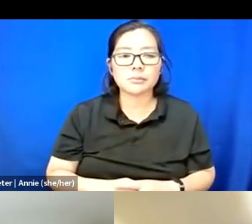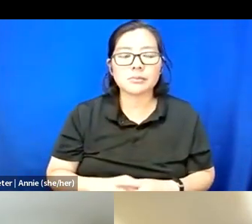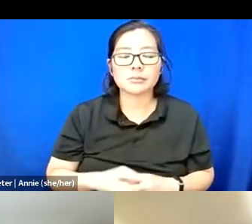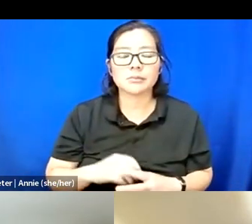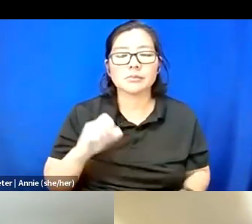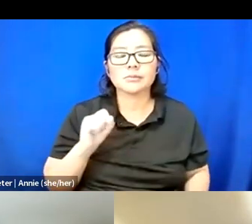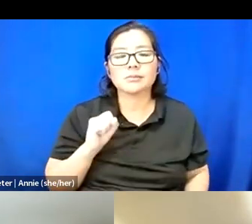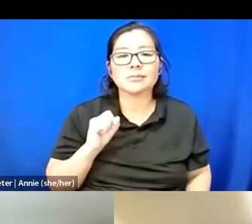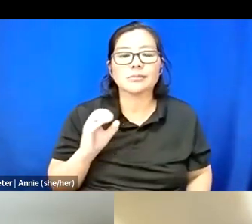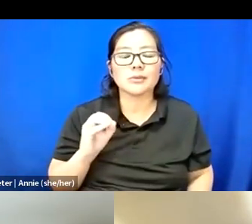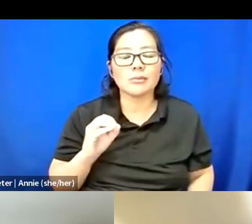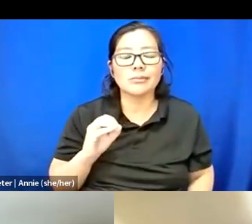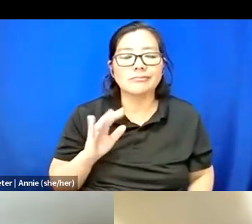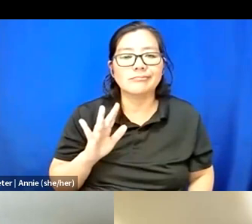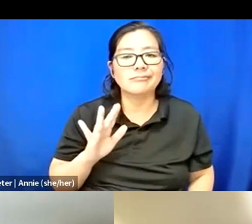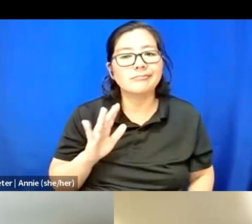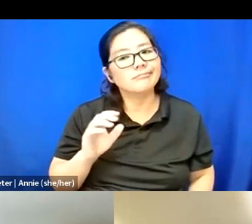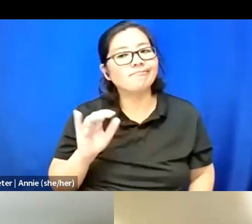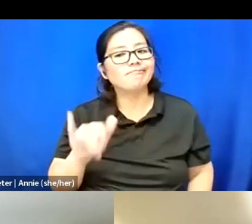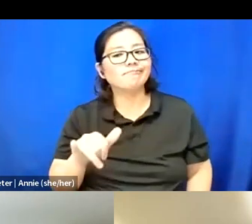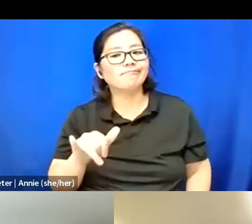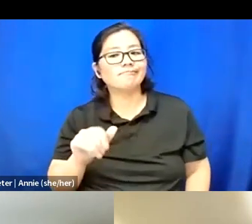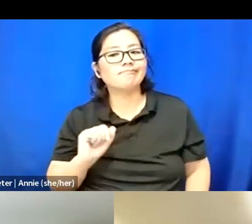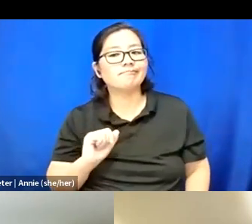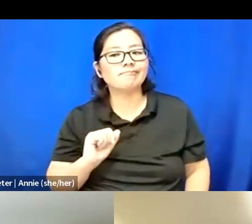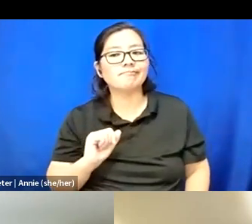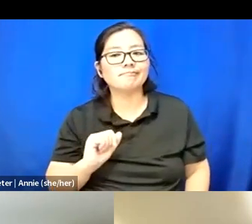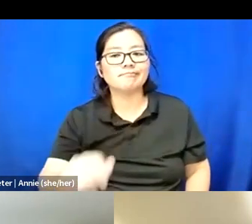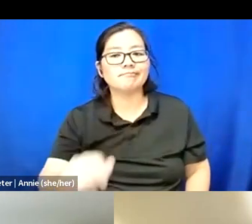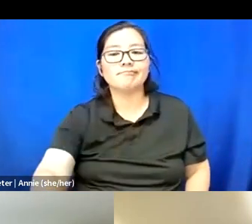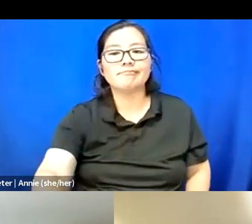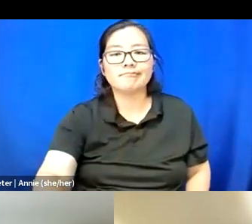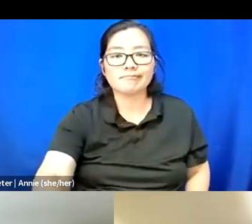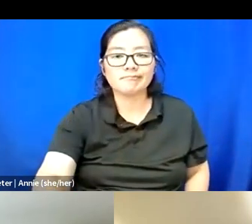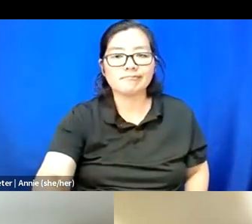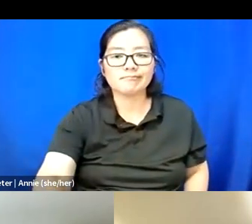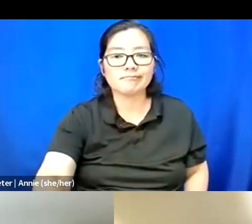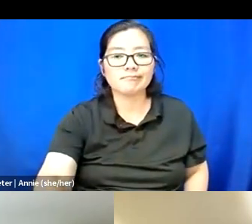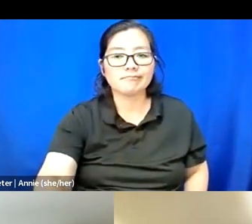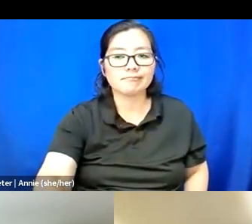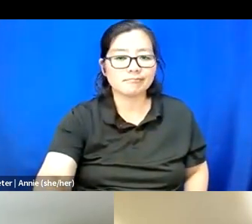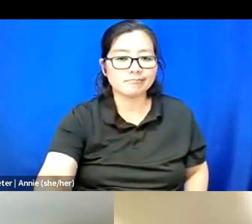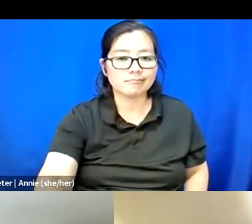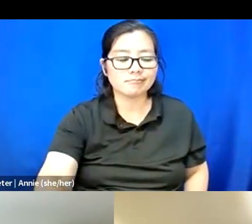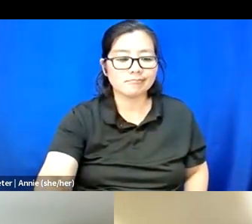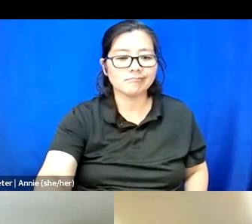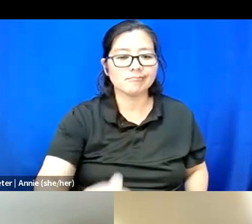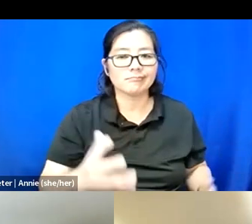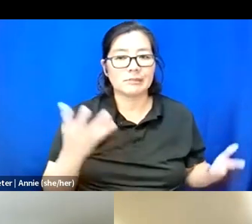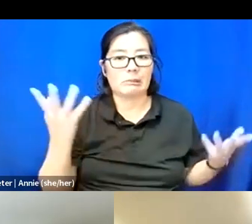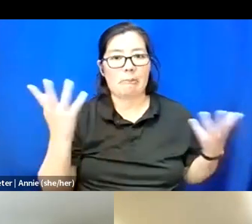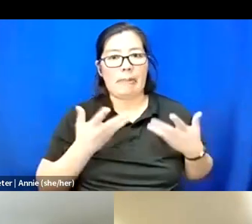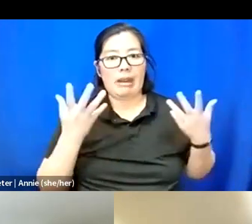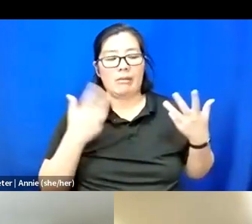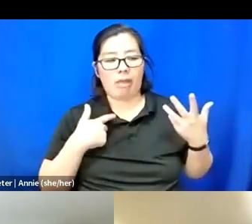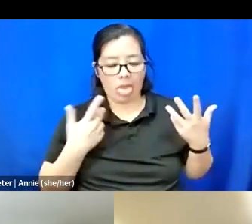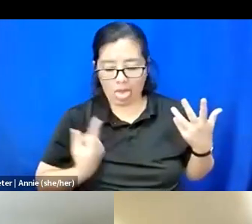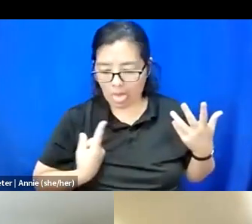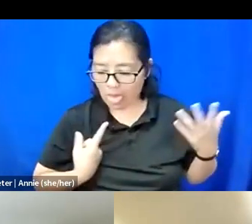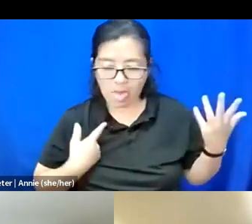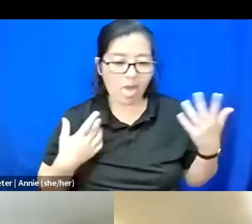especially being queer, trans, two-spirit made it hard to see, like, myself in narratives